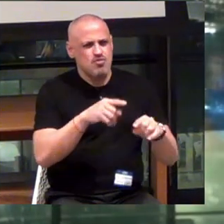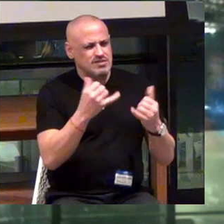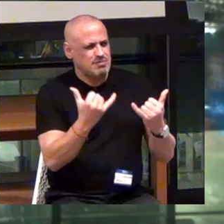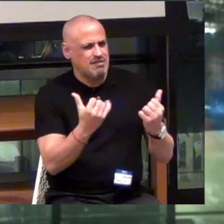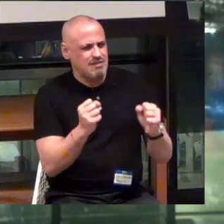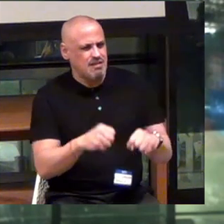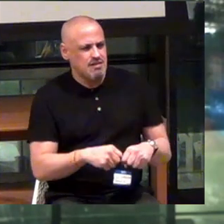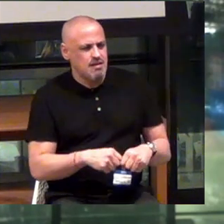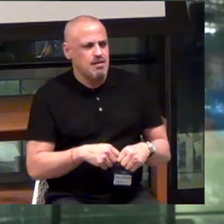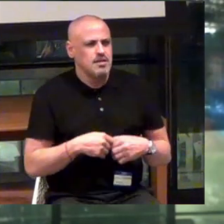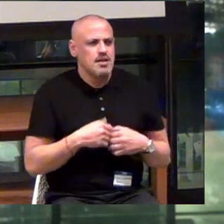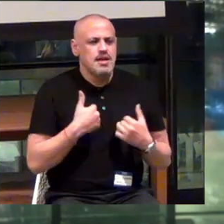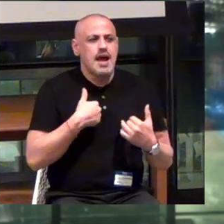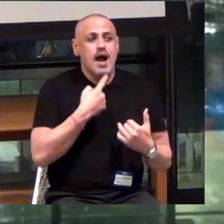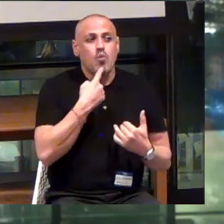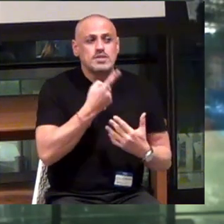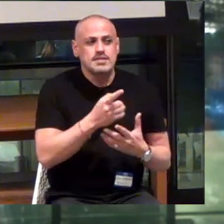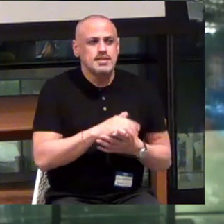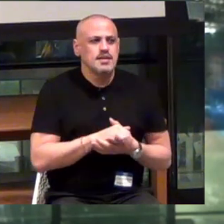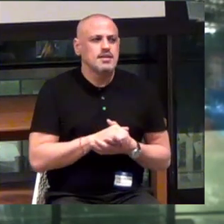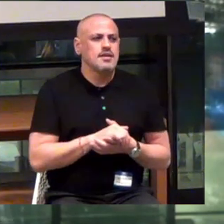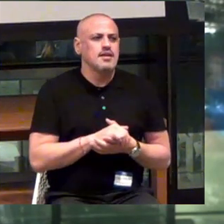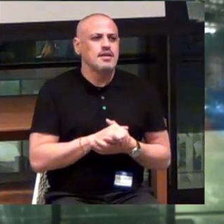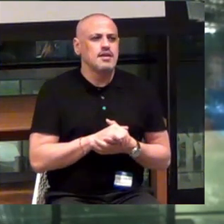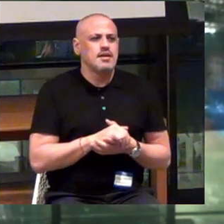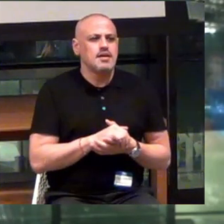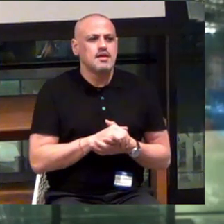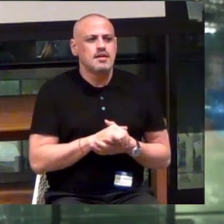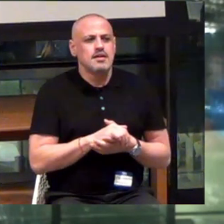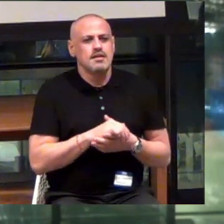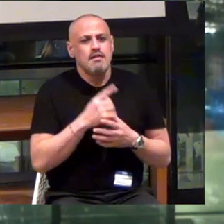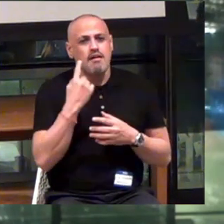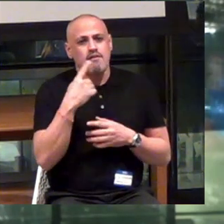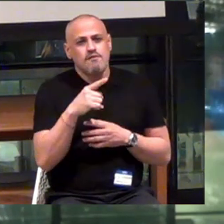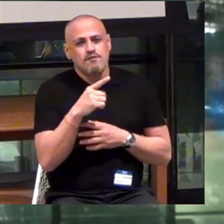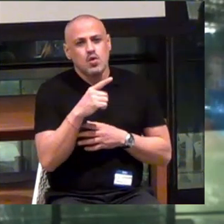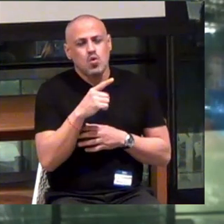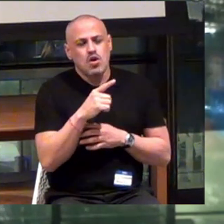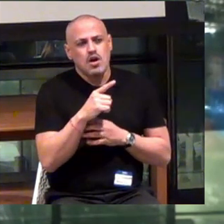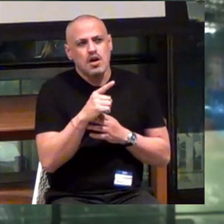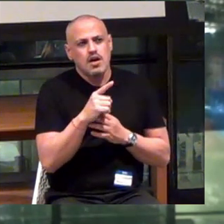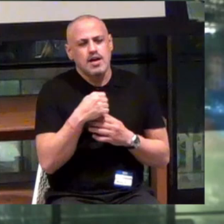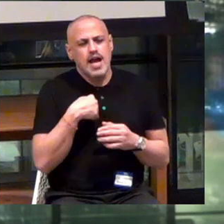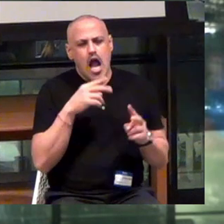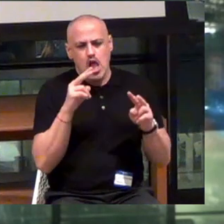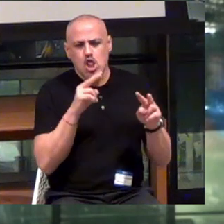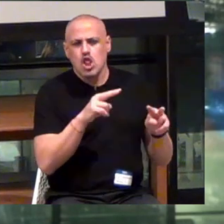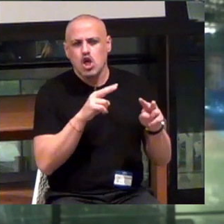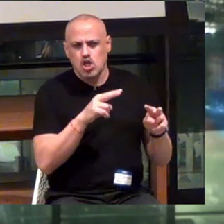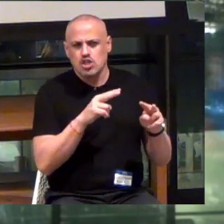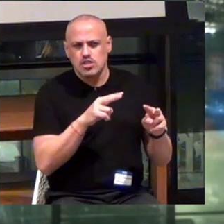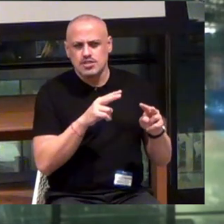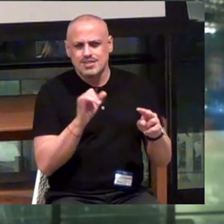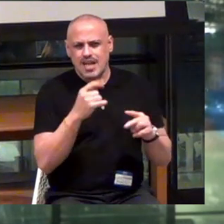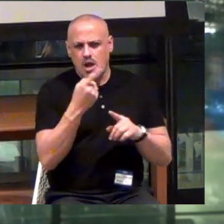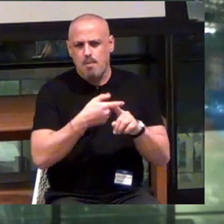I would say that... I looked at it like a month ago.